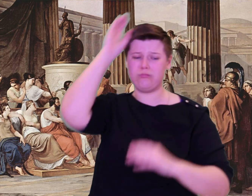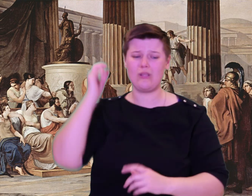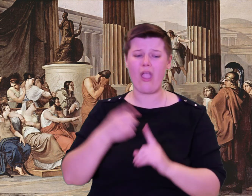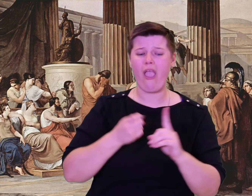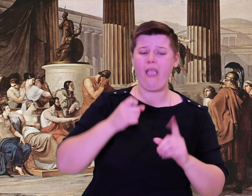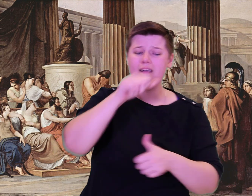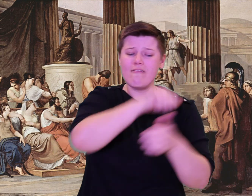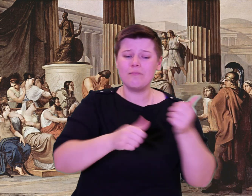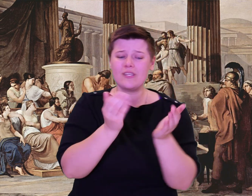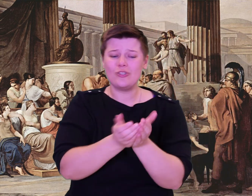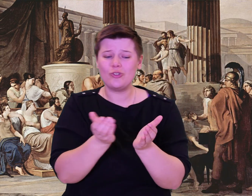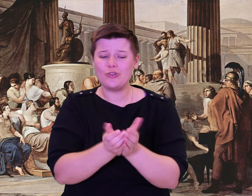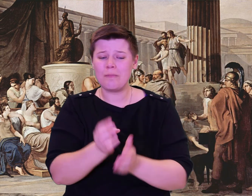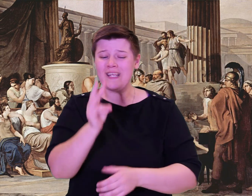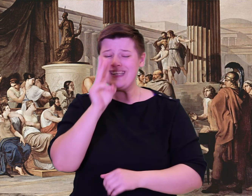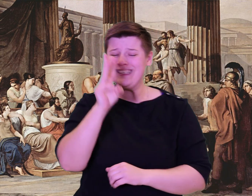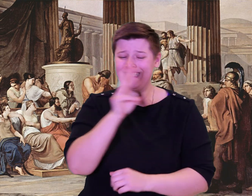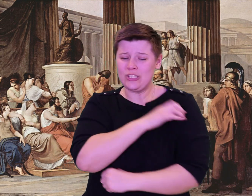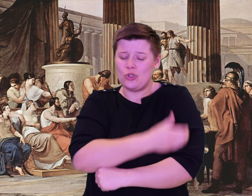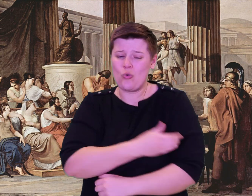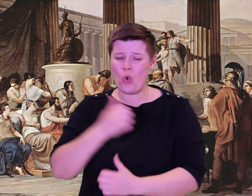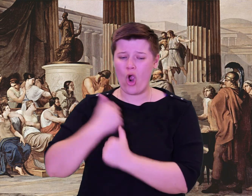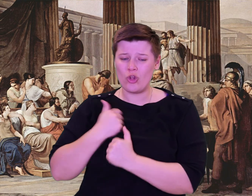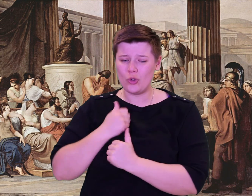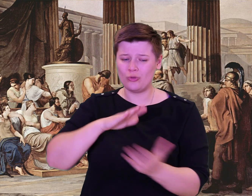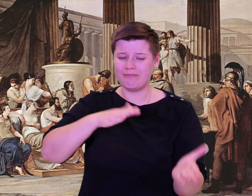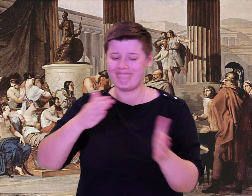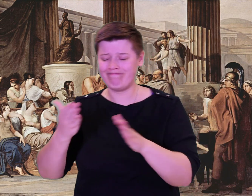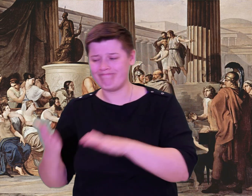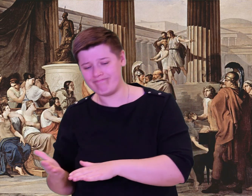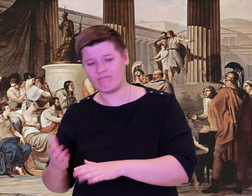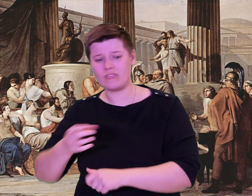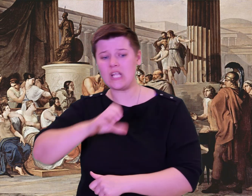off, though they outnumbered us.